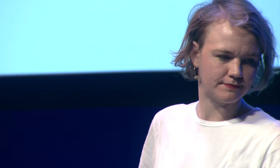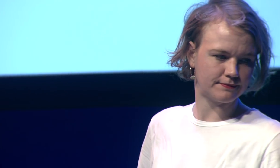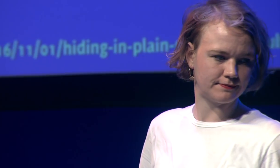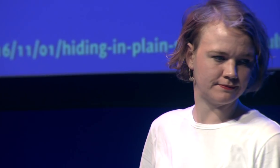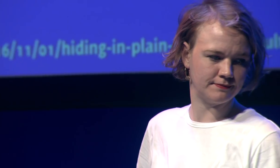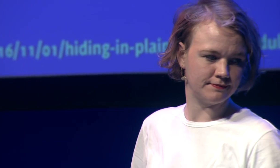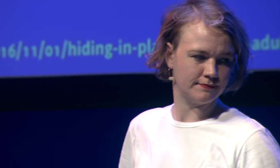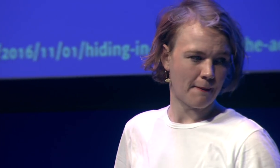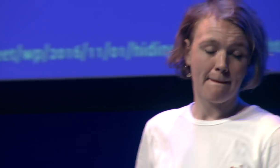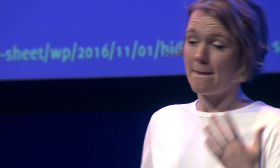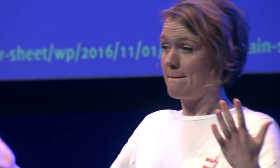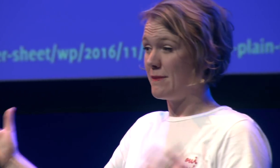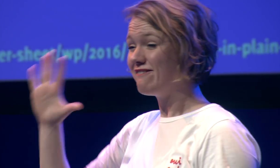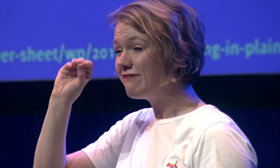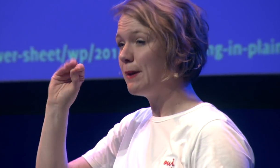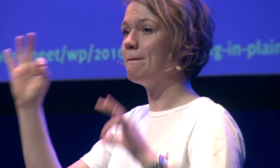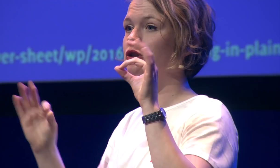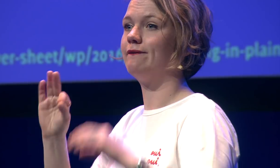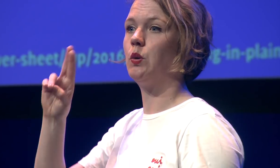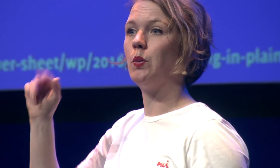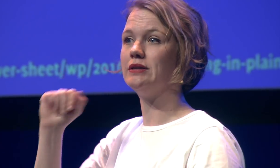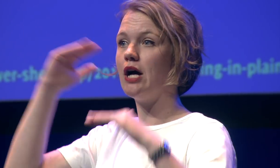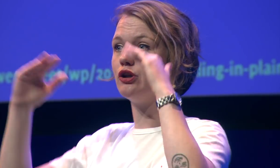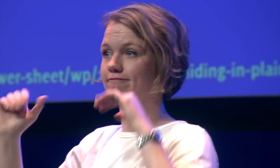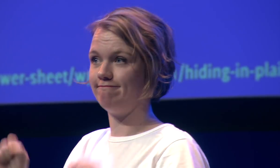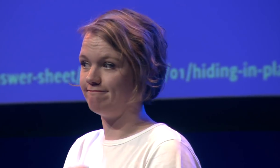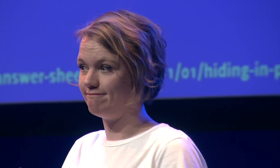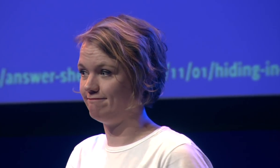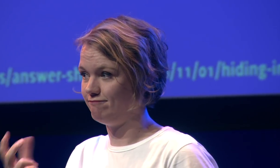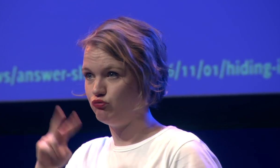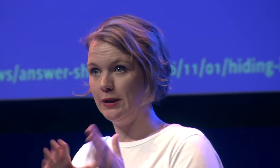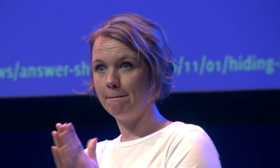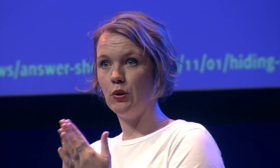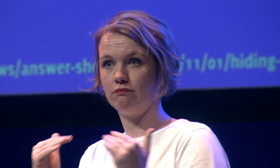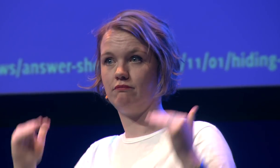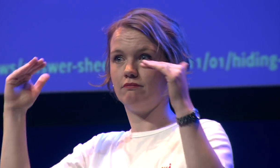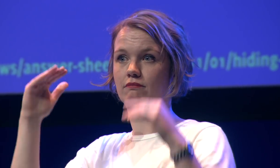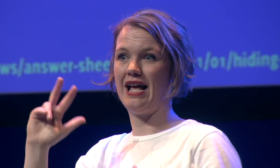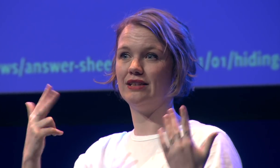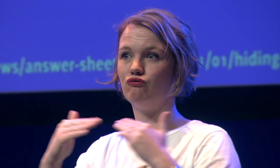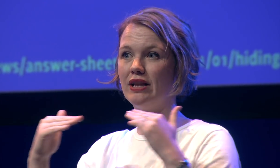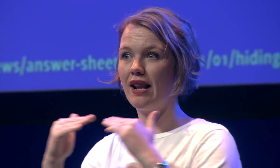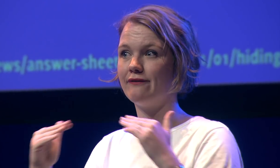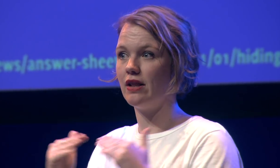instance these people 50% of US adults can't read book written at eighth grade